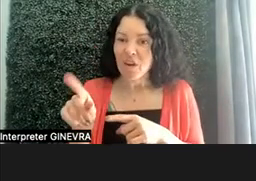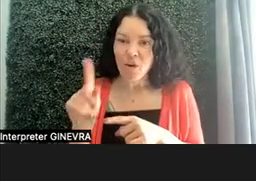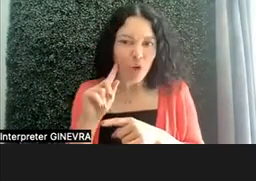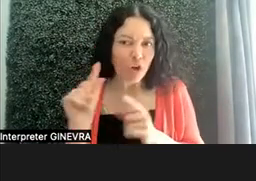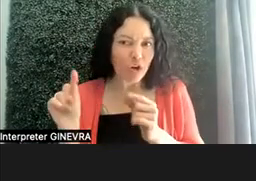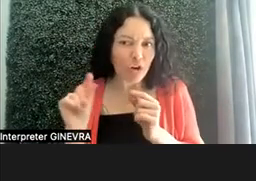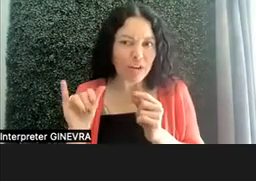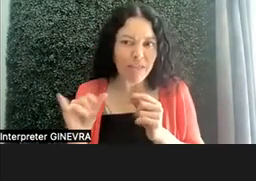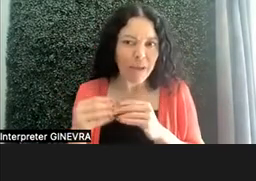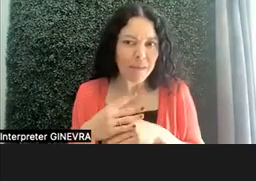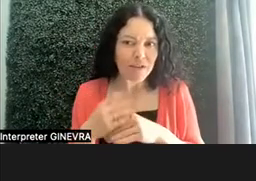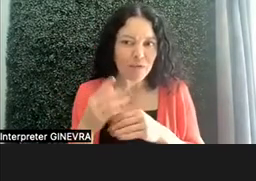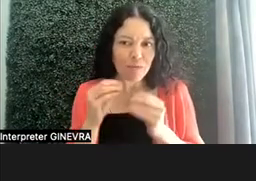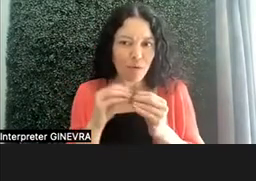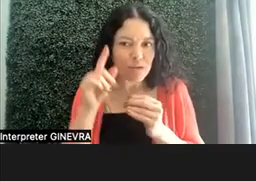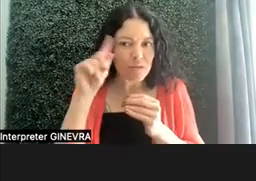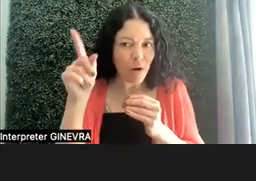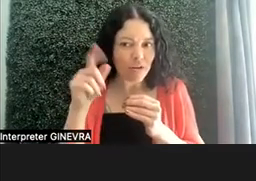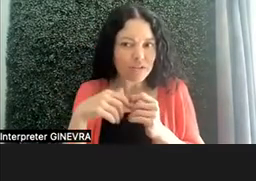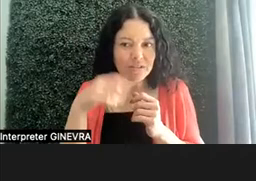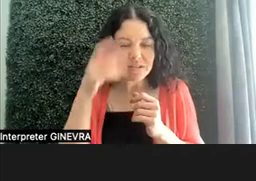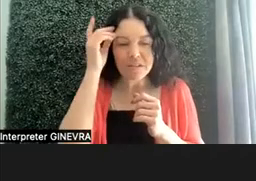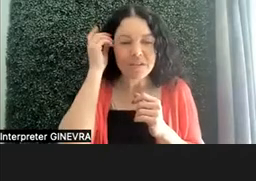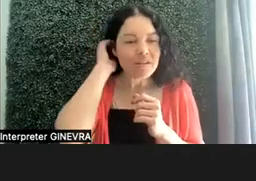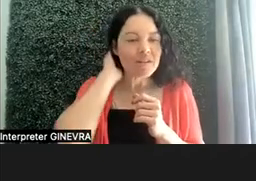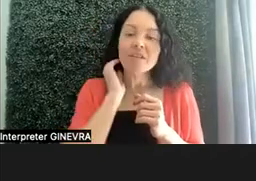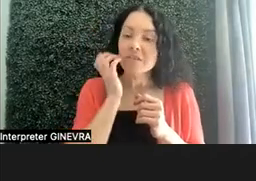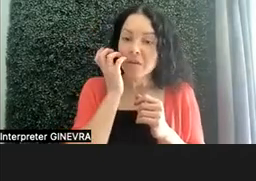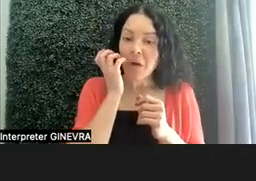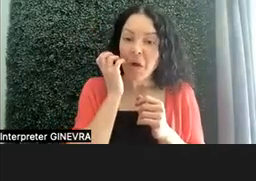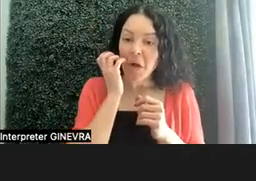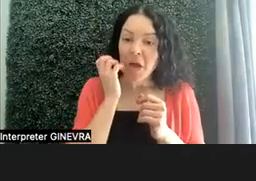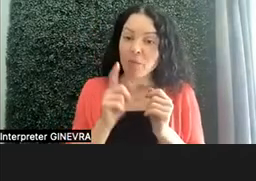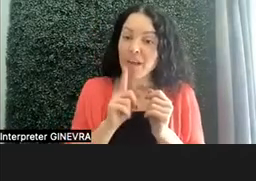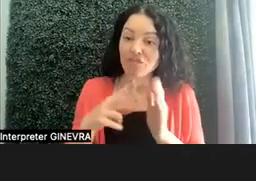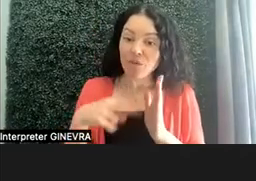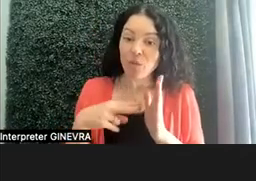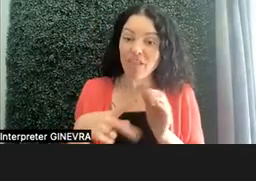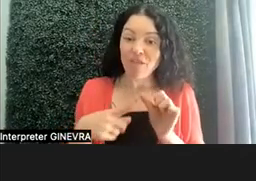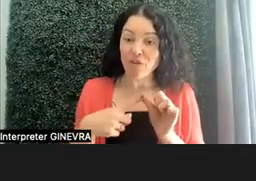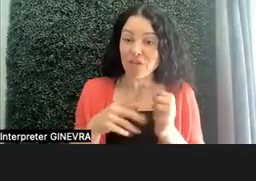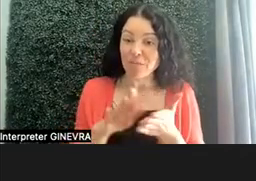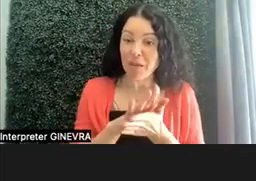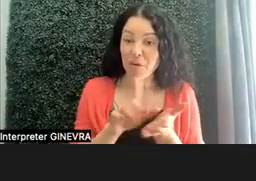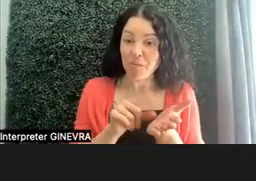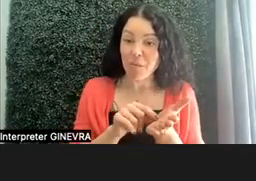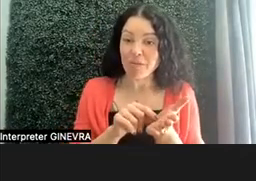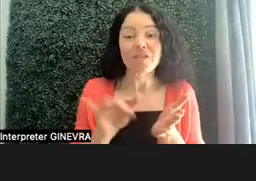So we actually read the original paper that was published, and this was a bit of a challenge for the students to do.